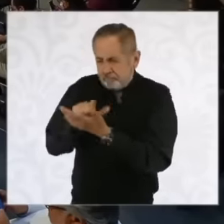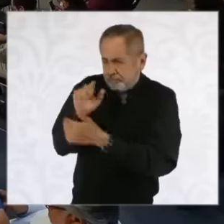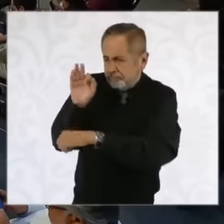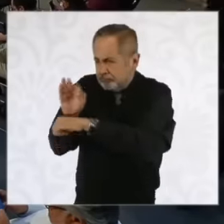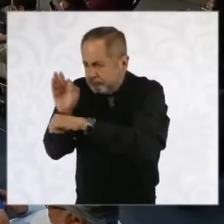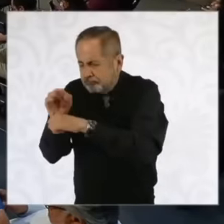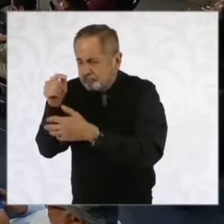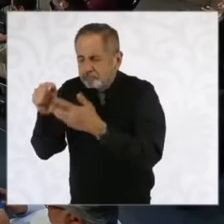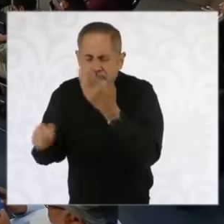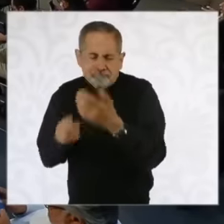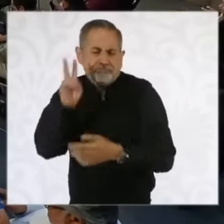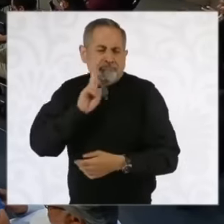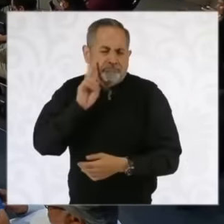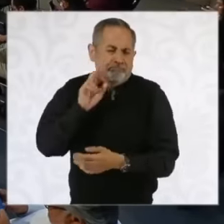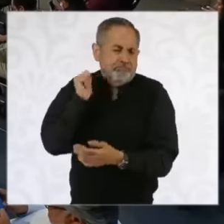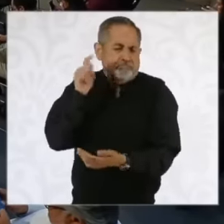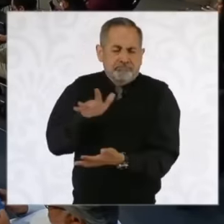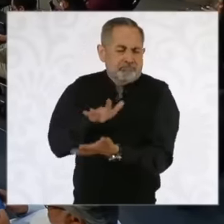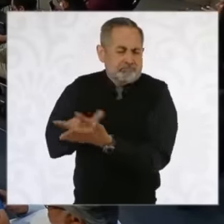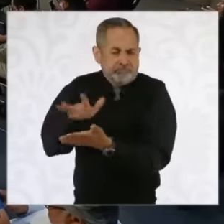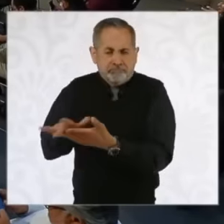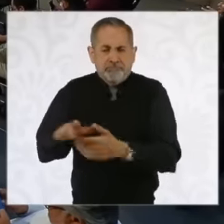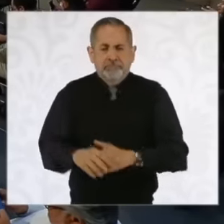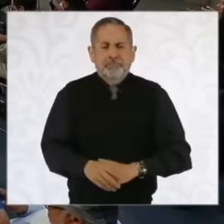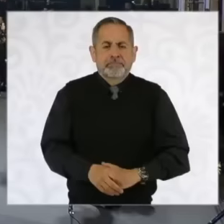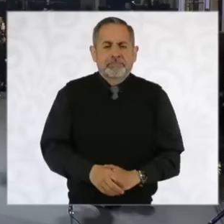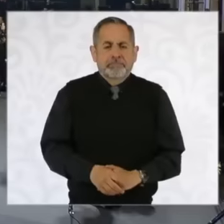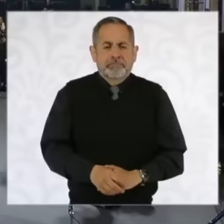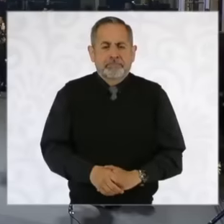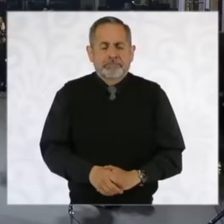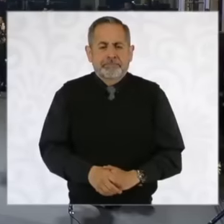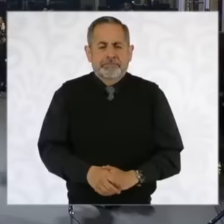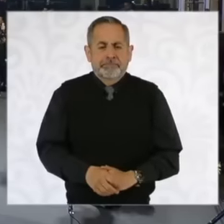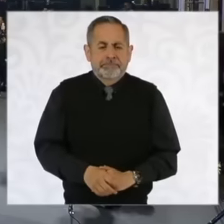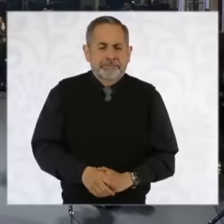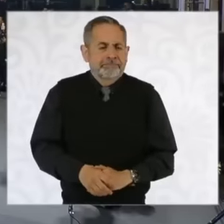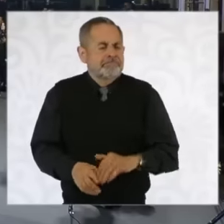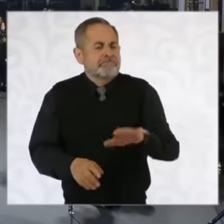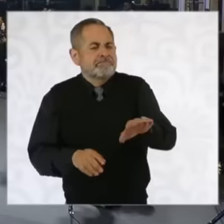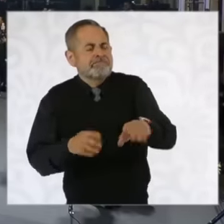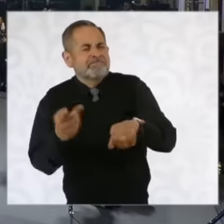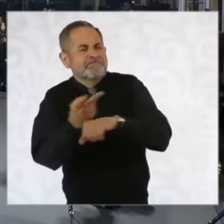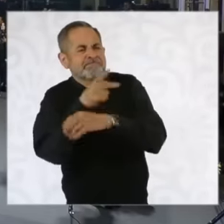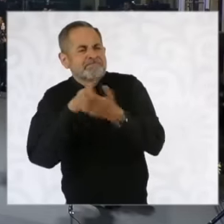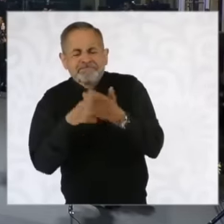required. What do they intend, well, the